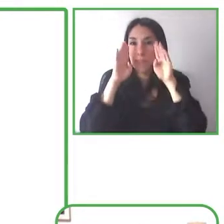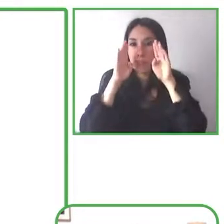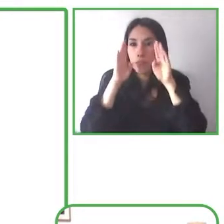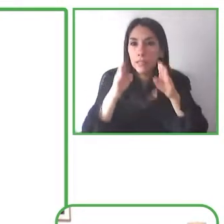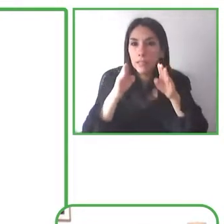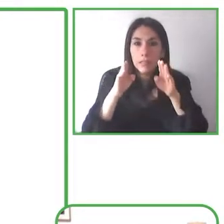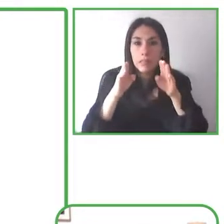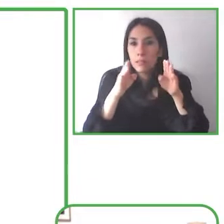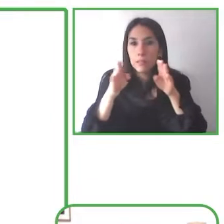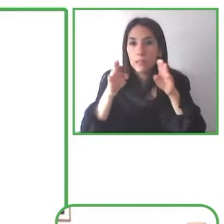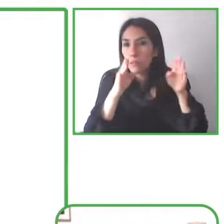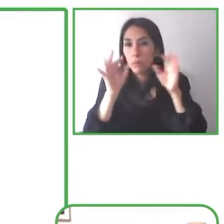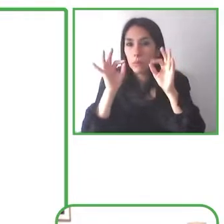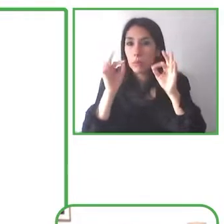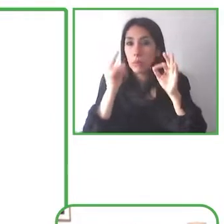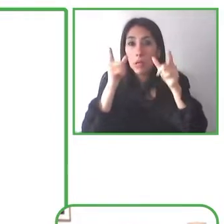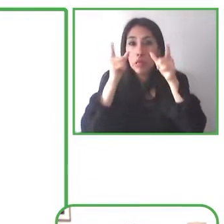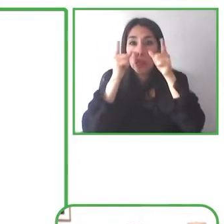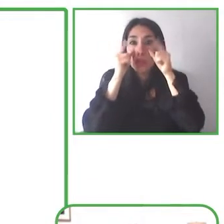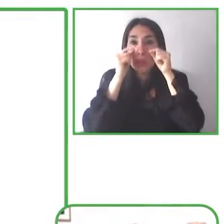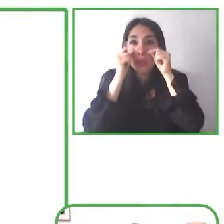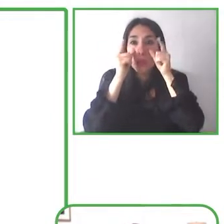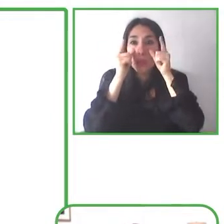everything else behind it so that you can really just home